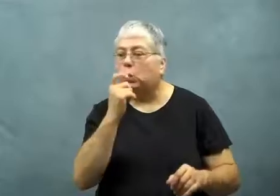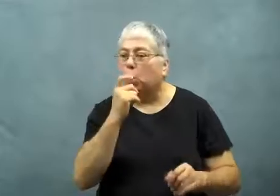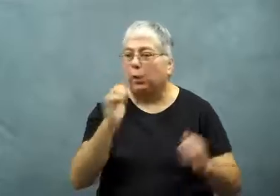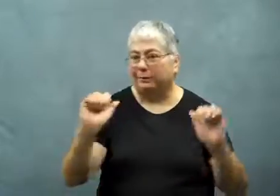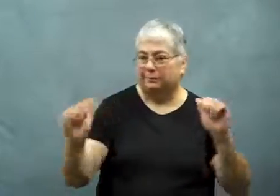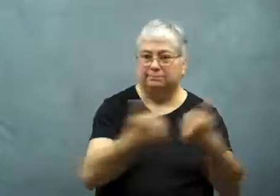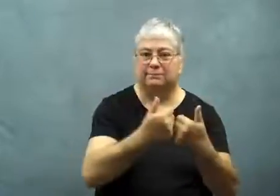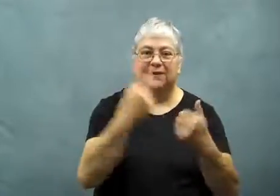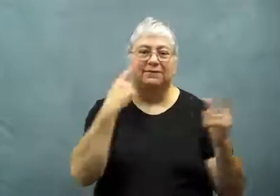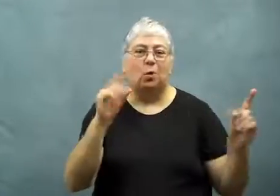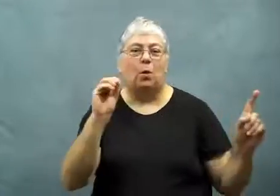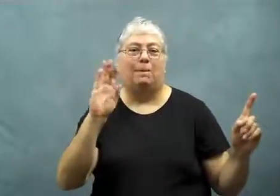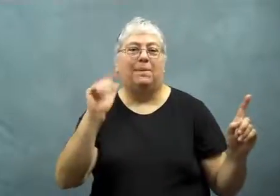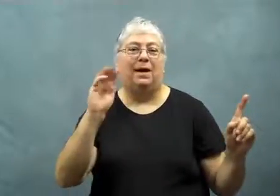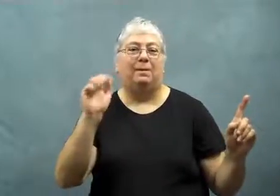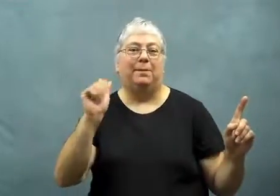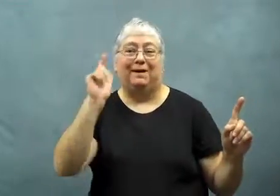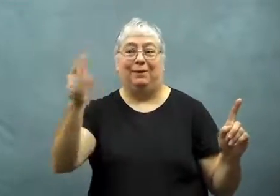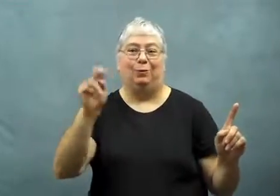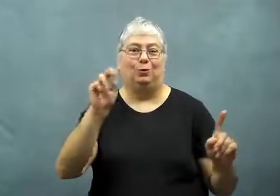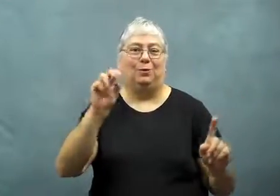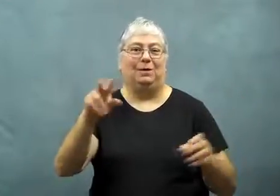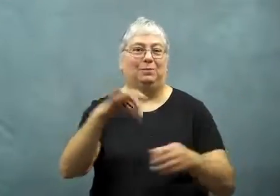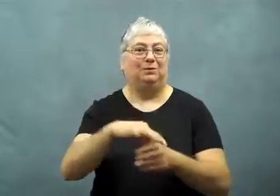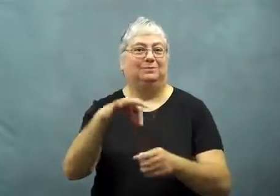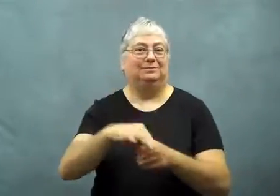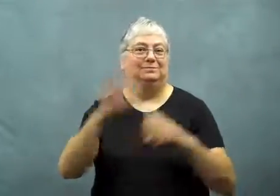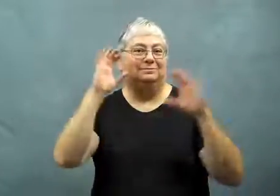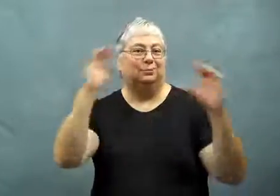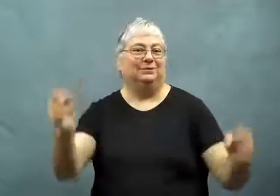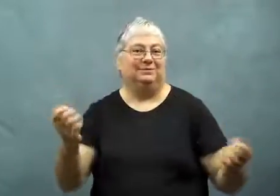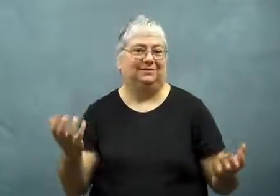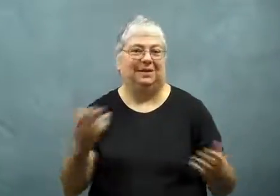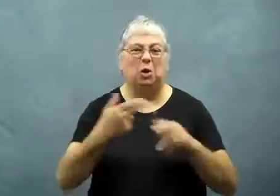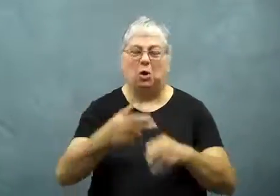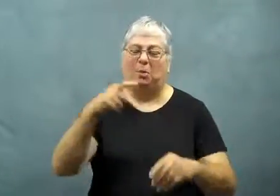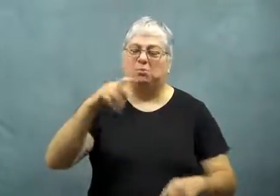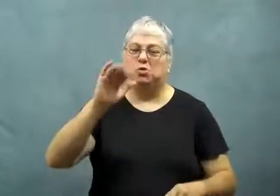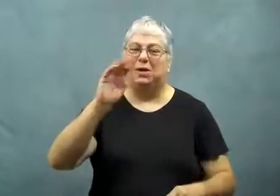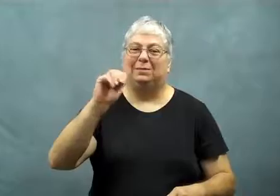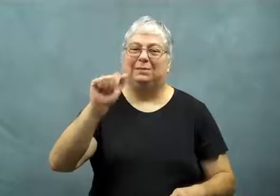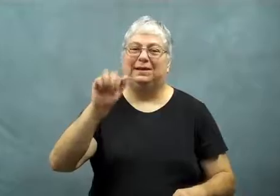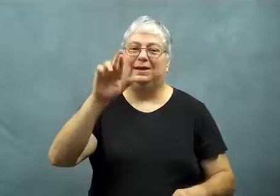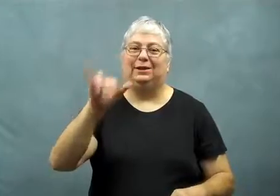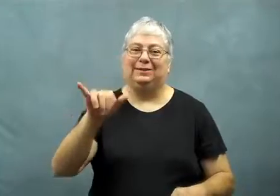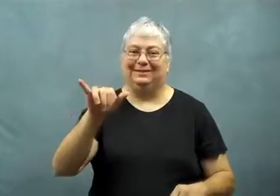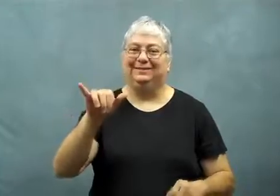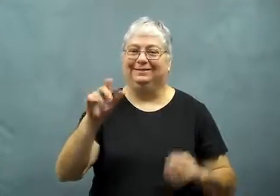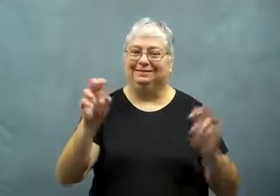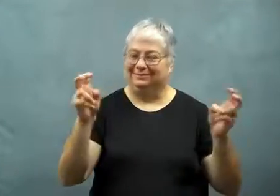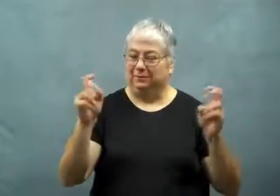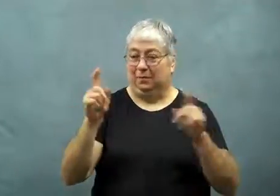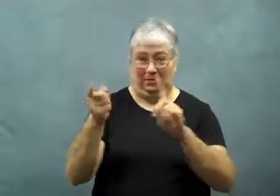to run against Obama in the Presidential election in November.